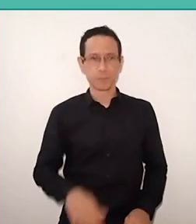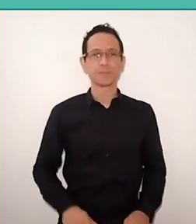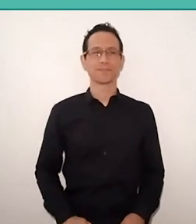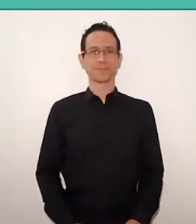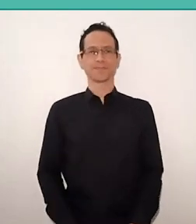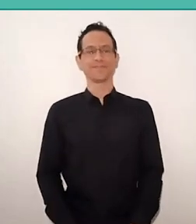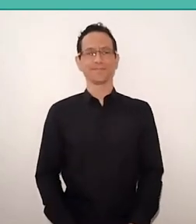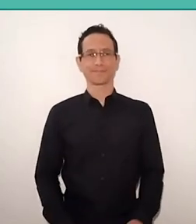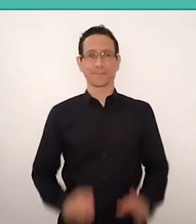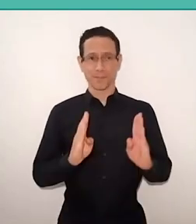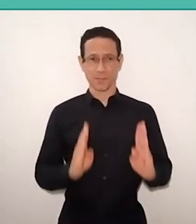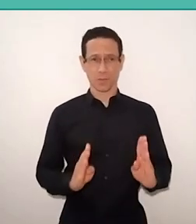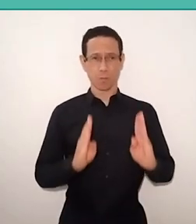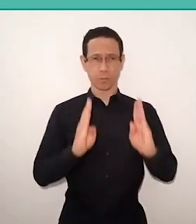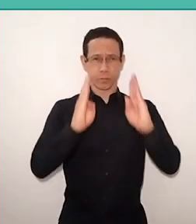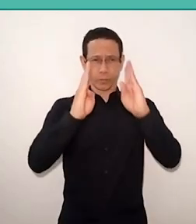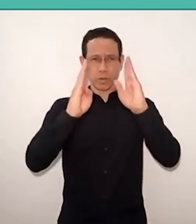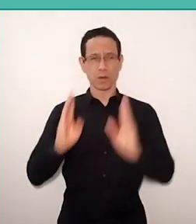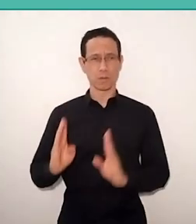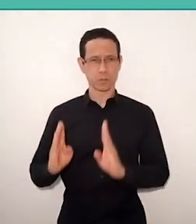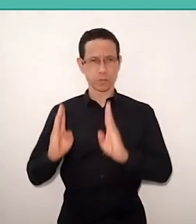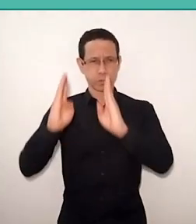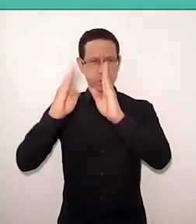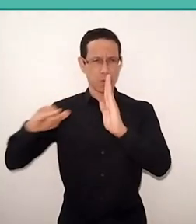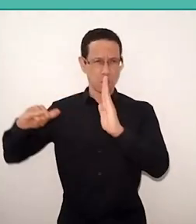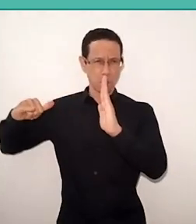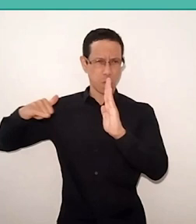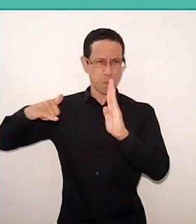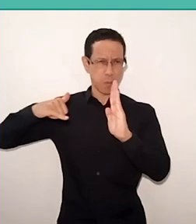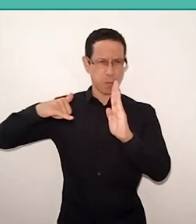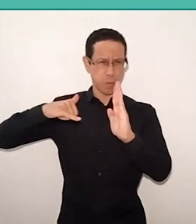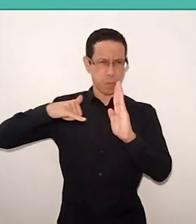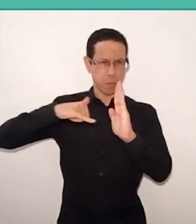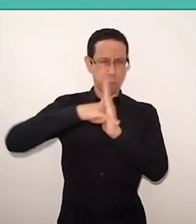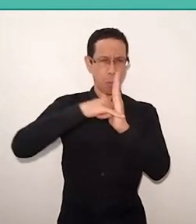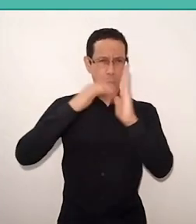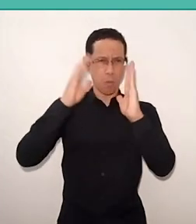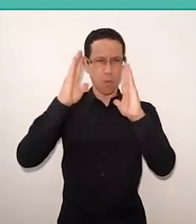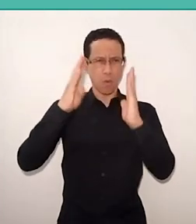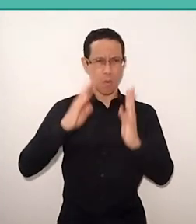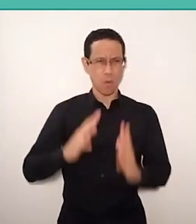what was the pain, what was the suffering who took those young people tiptoeing at the World Trade Center.